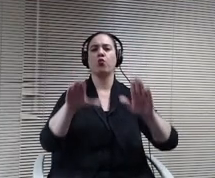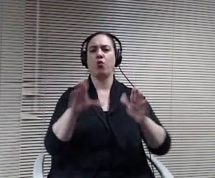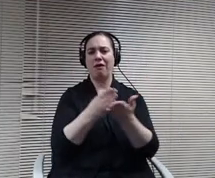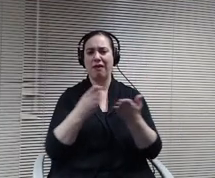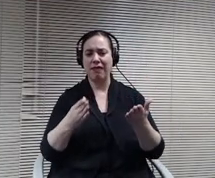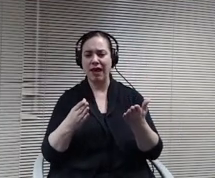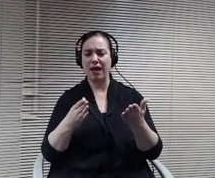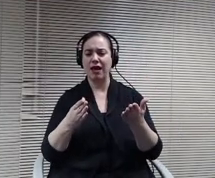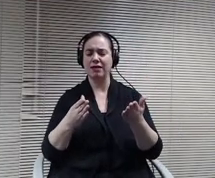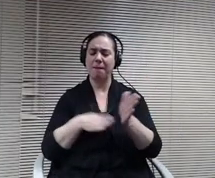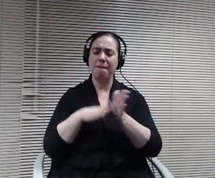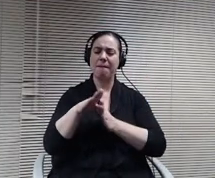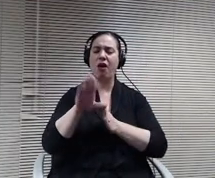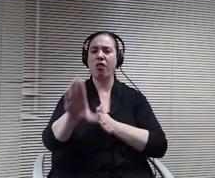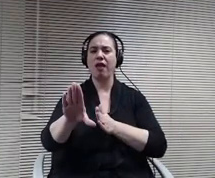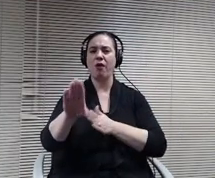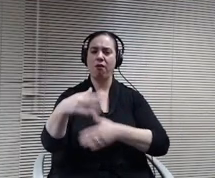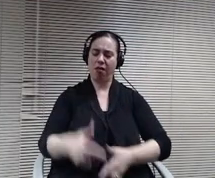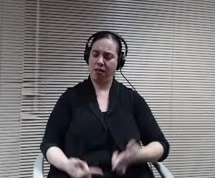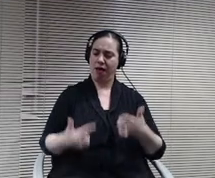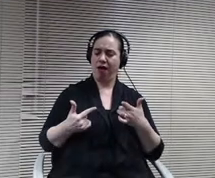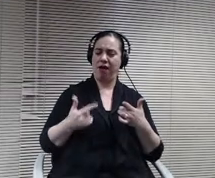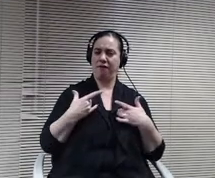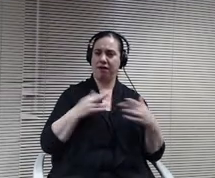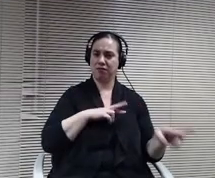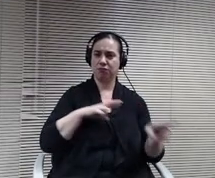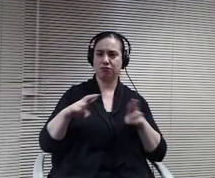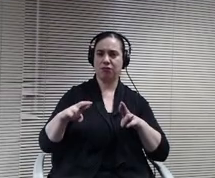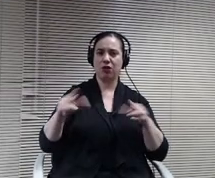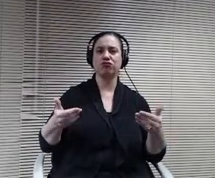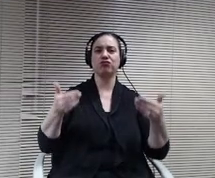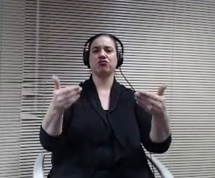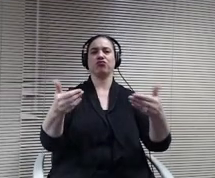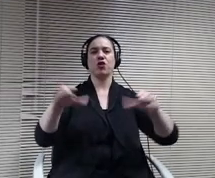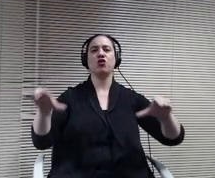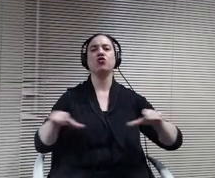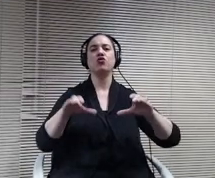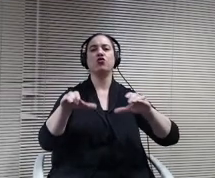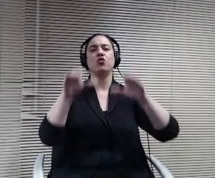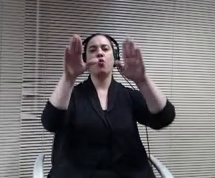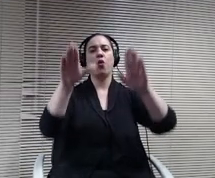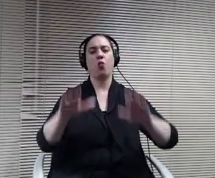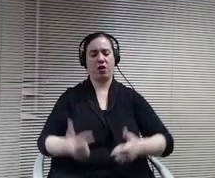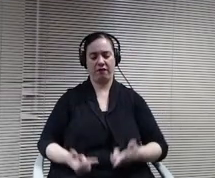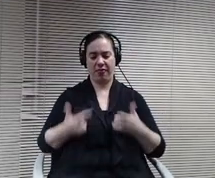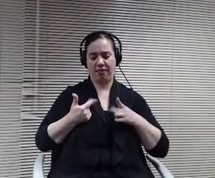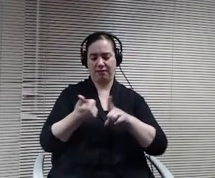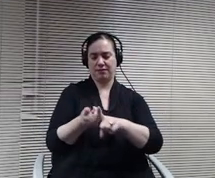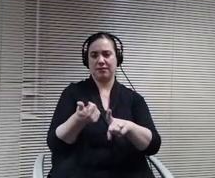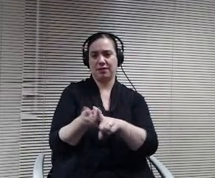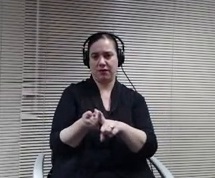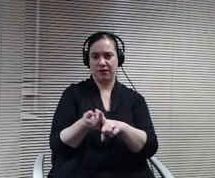ready to do wonderful things on their own. And we have a facility, as I've pointed out to